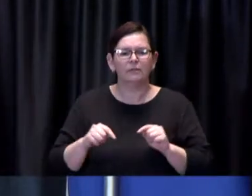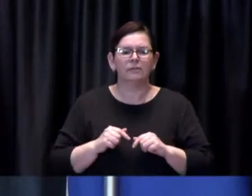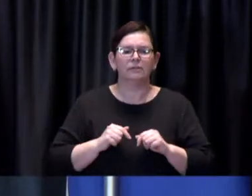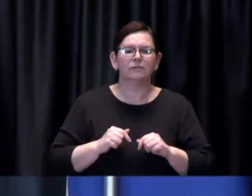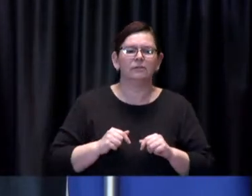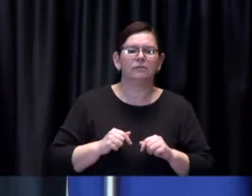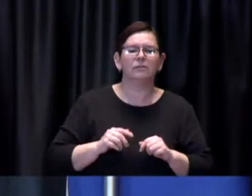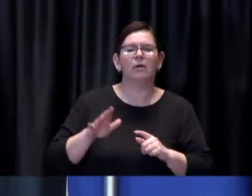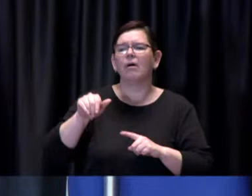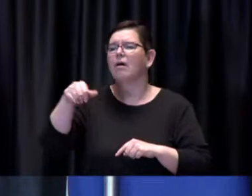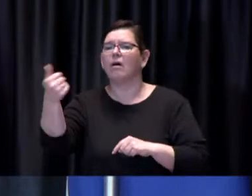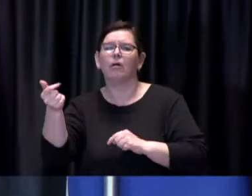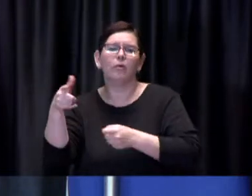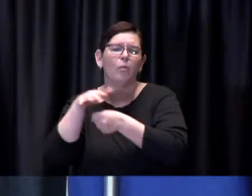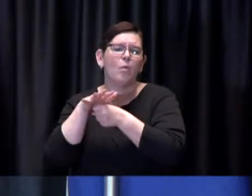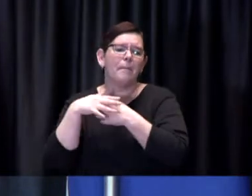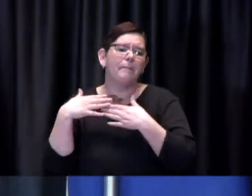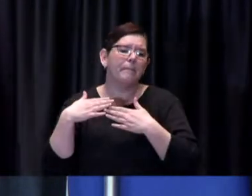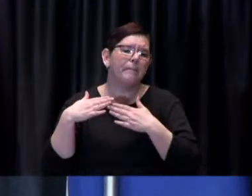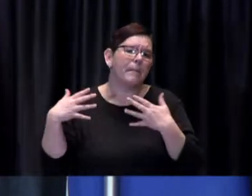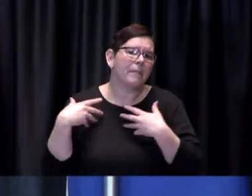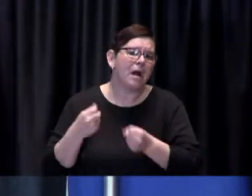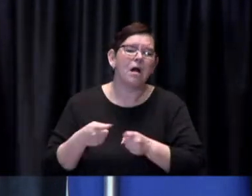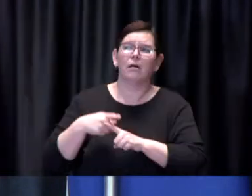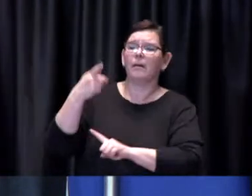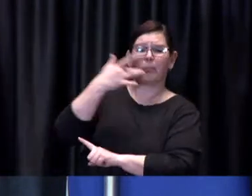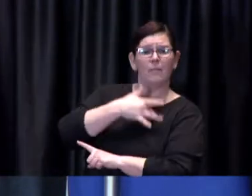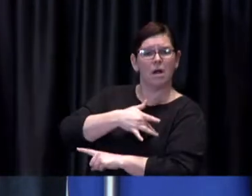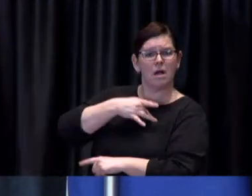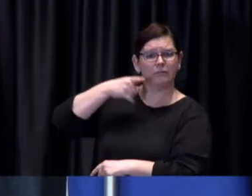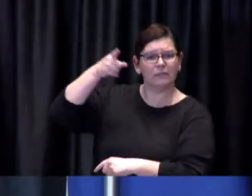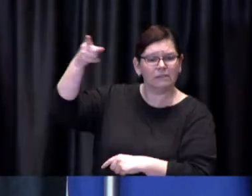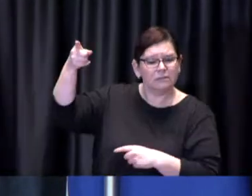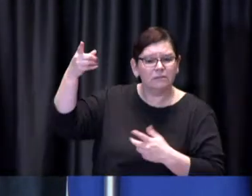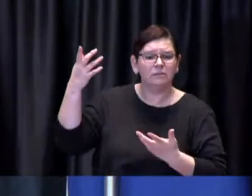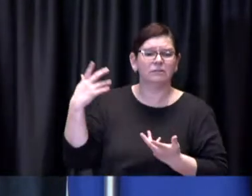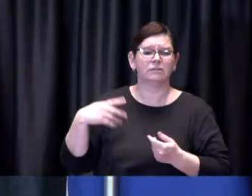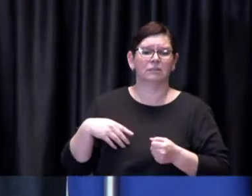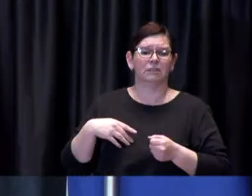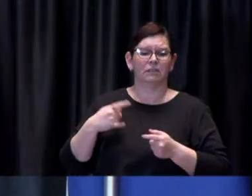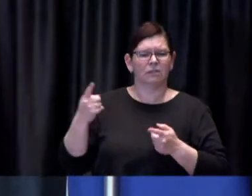at the provincial level to constantly understand you know what are our current policies